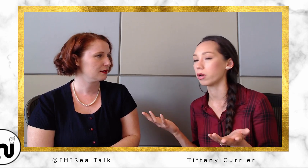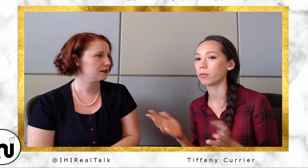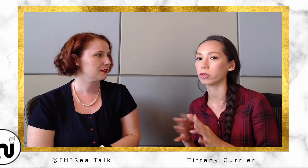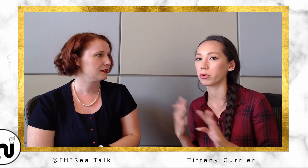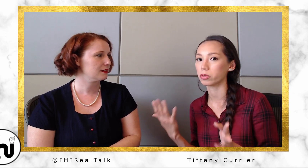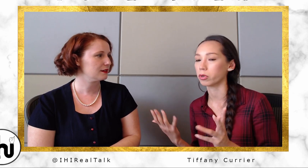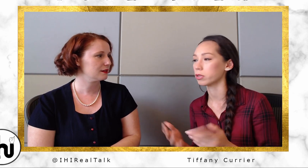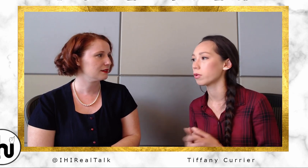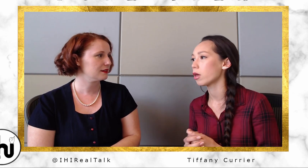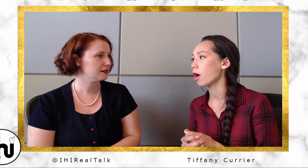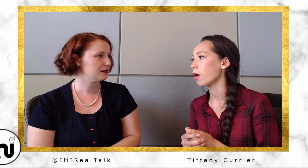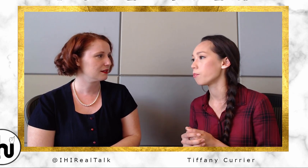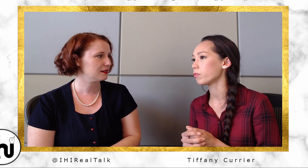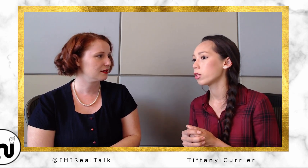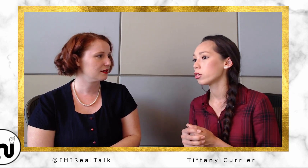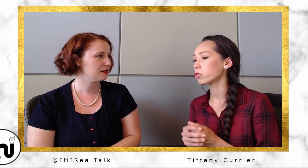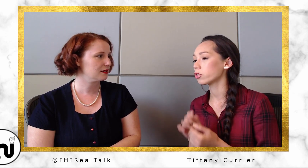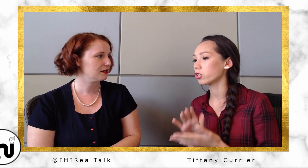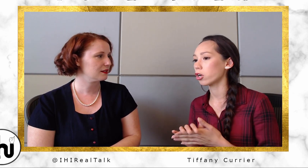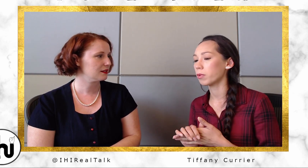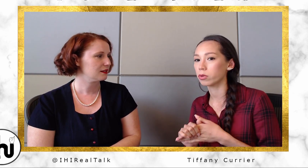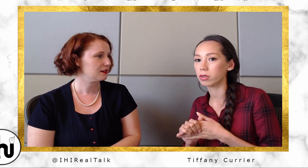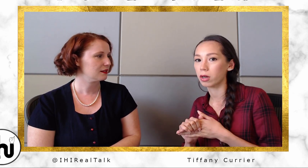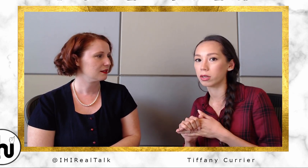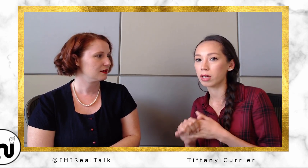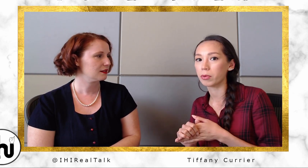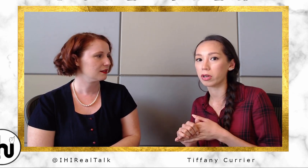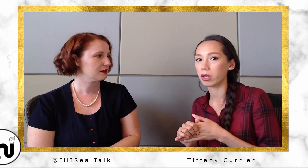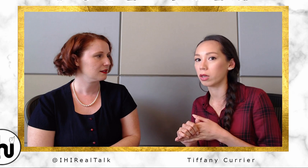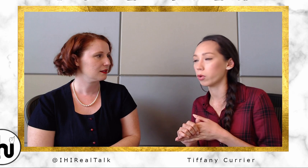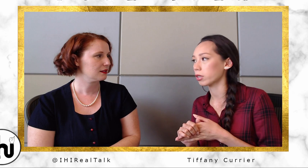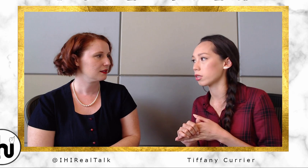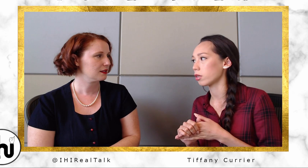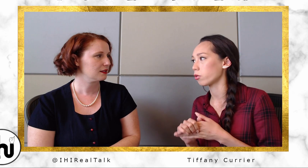There's always doors. So there's a gentleman, a deputy. He works in the